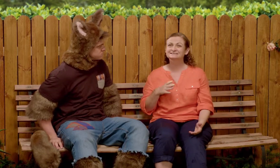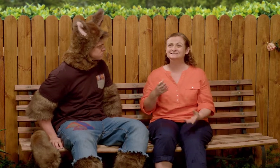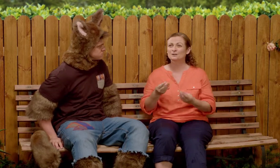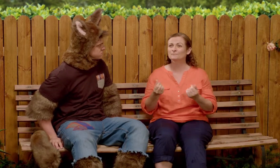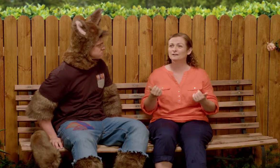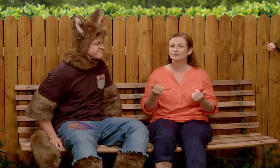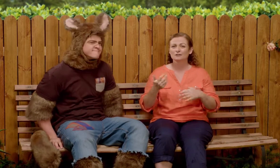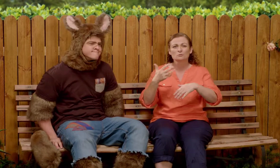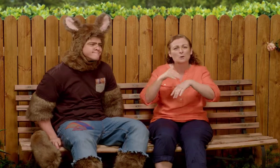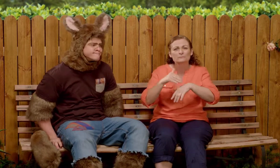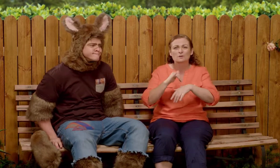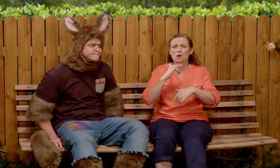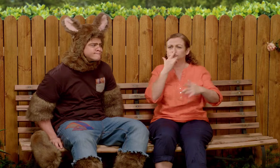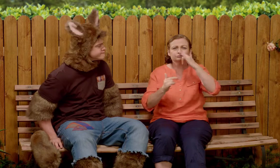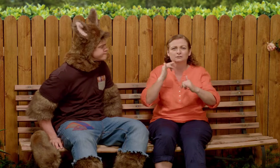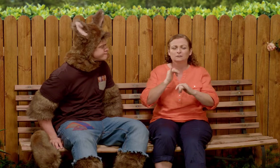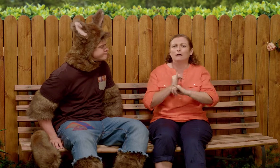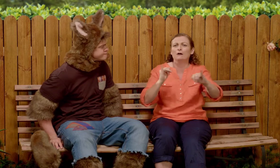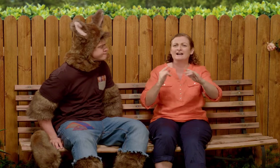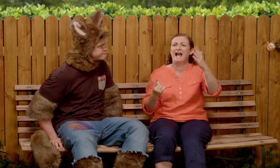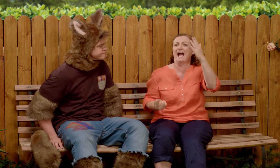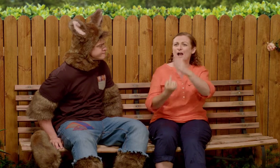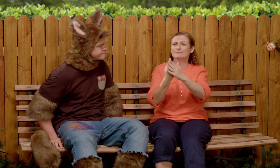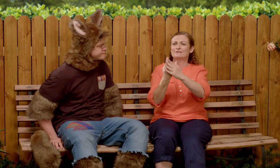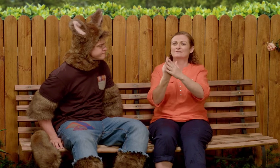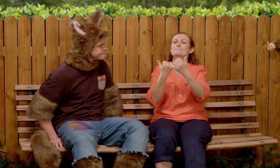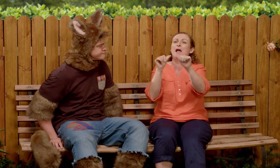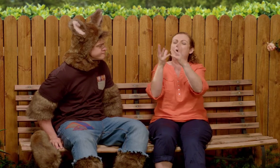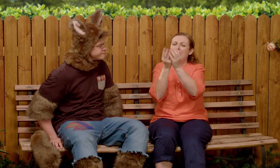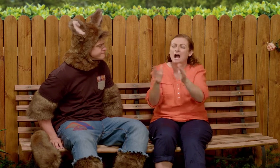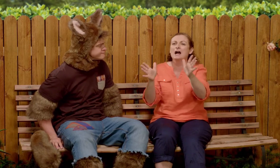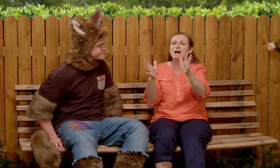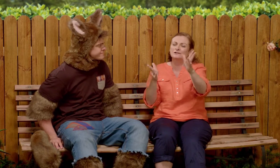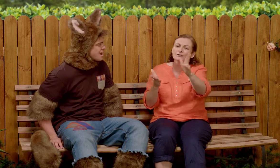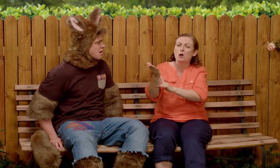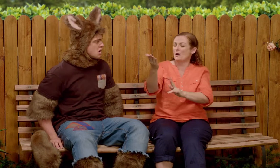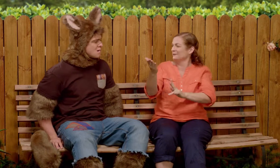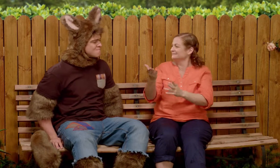You need a problem or something that happens that has to be solved.